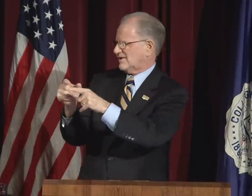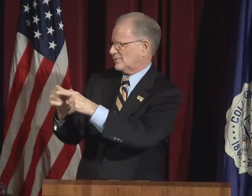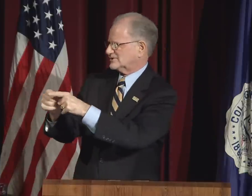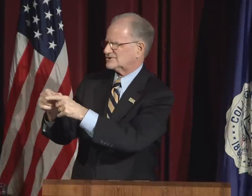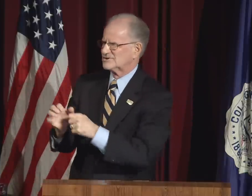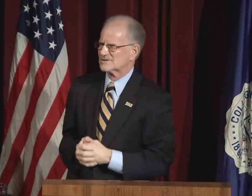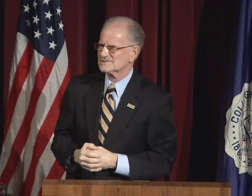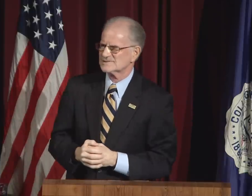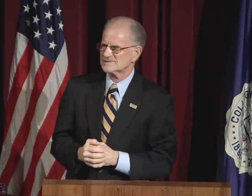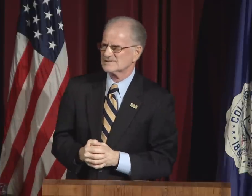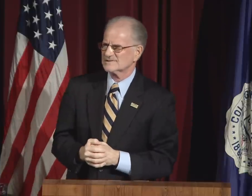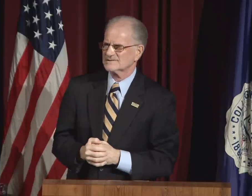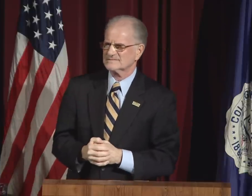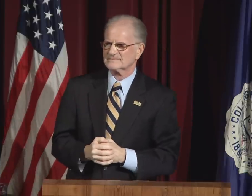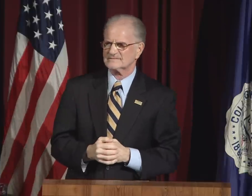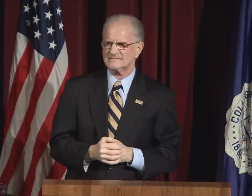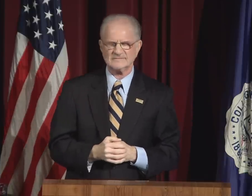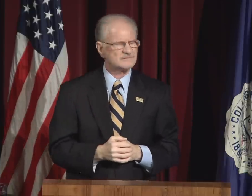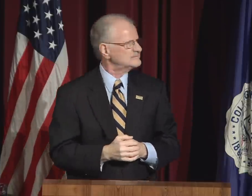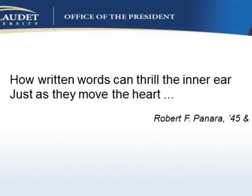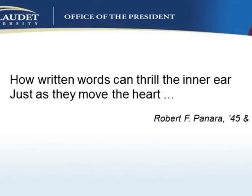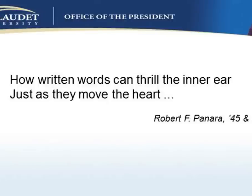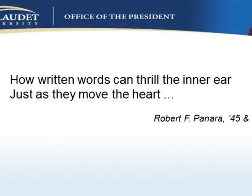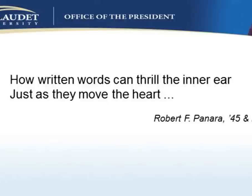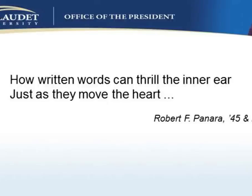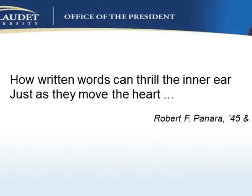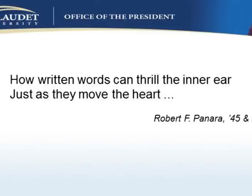"Deaf President Now" - what wonderful words.